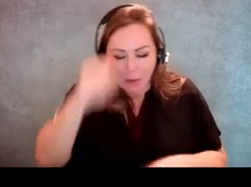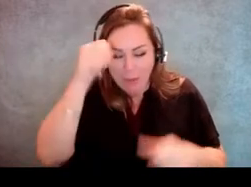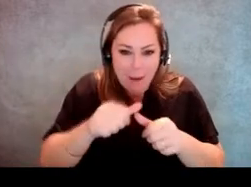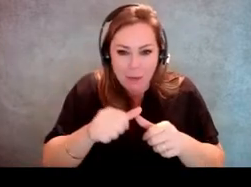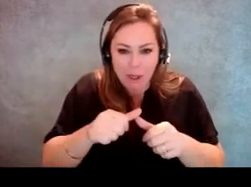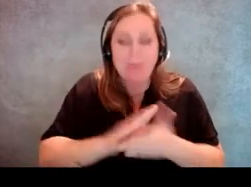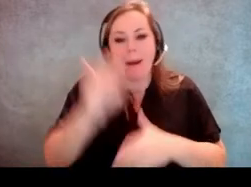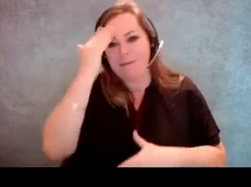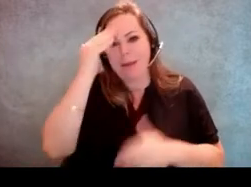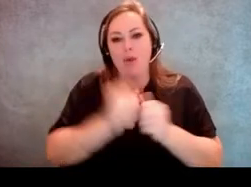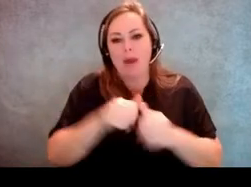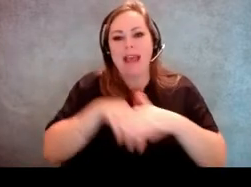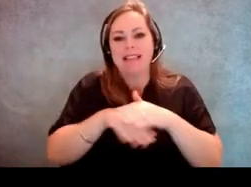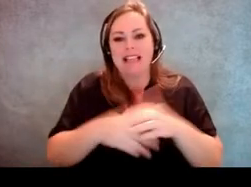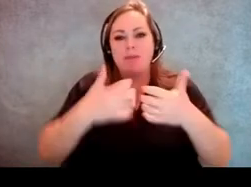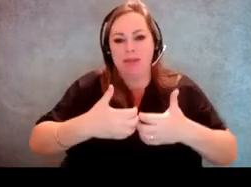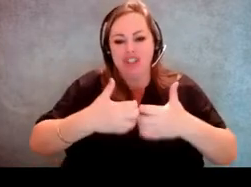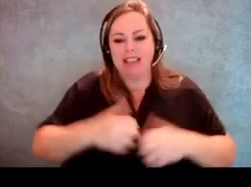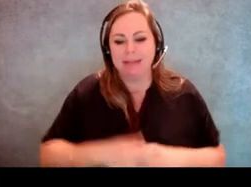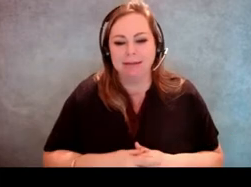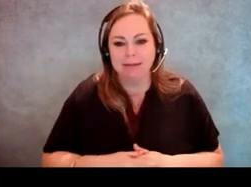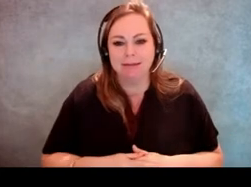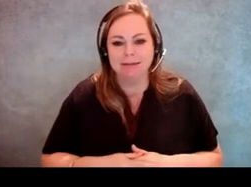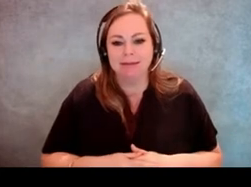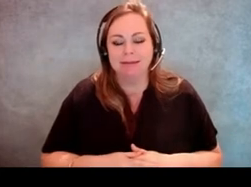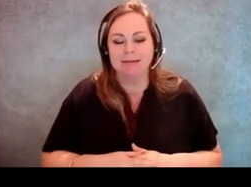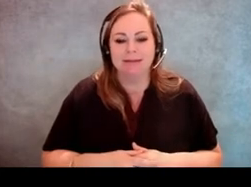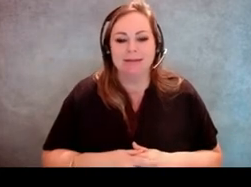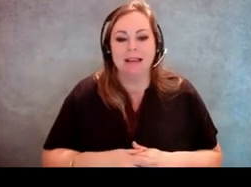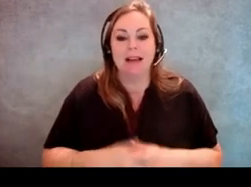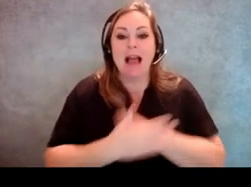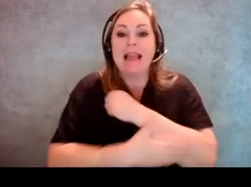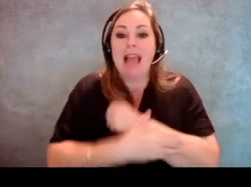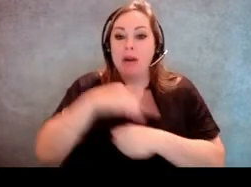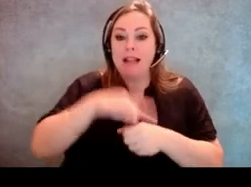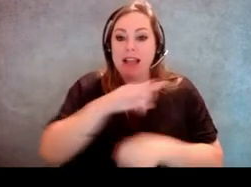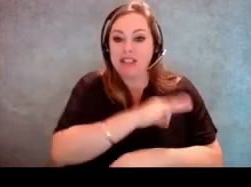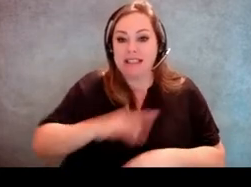familiar with your accessible voting machine. The county elections staff should know how to use it.